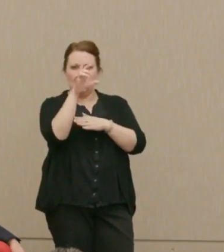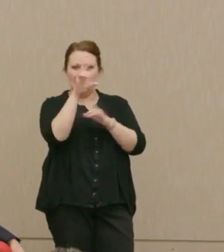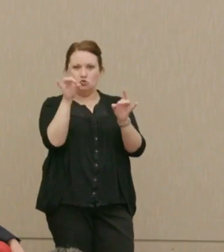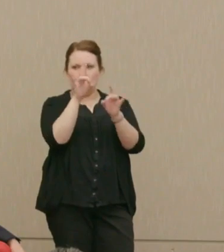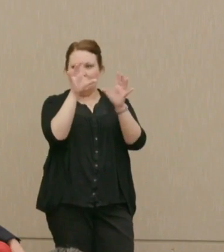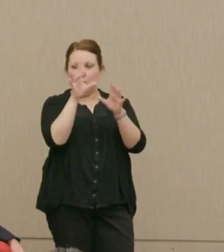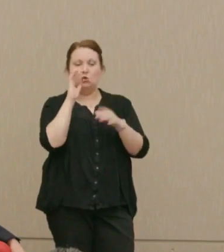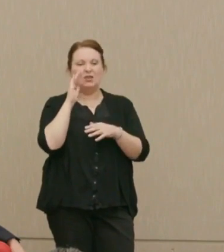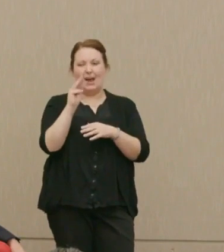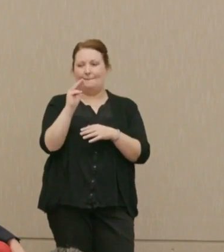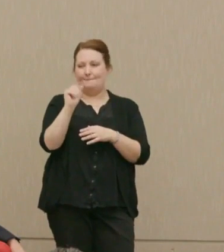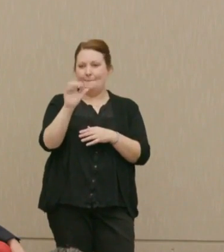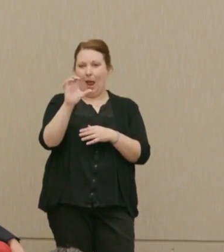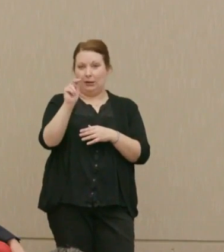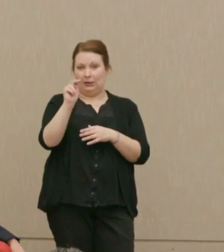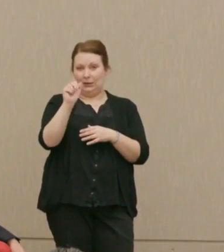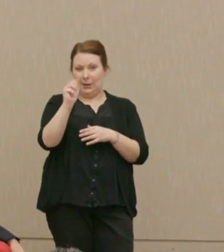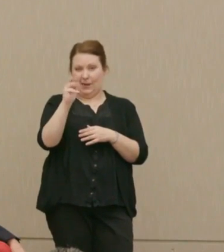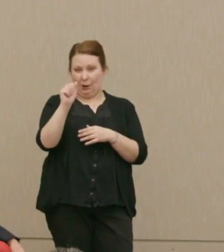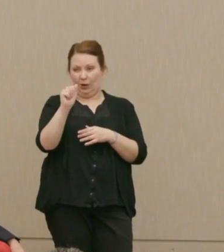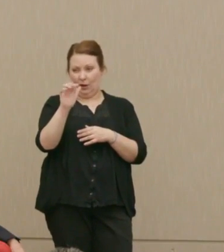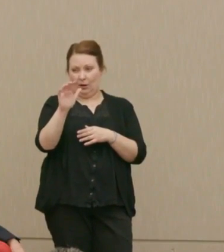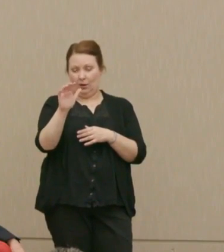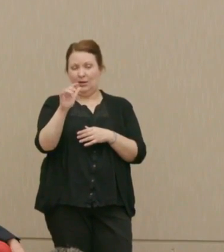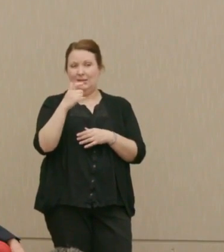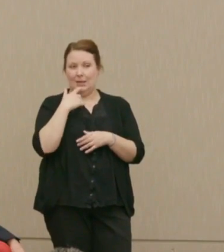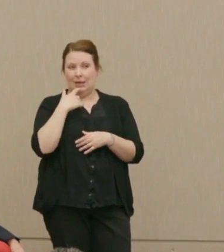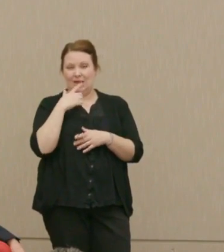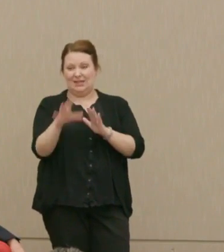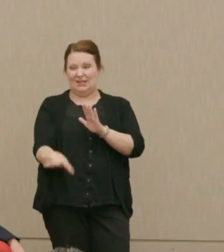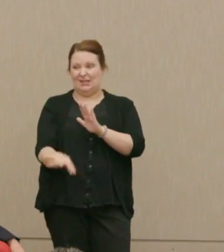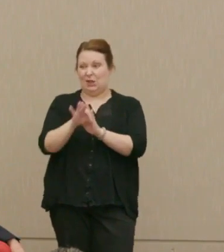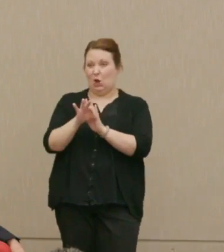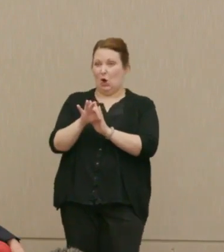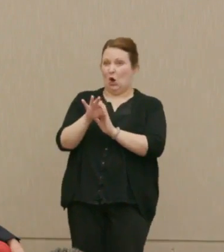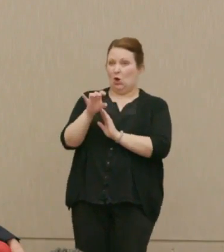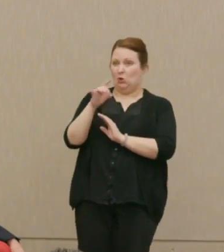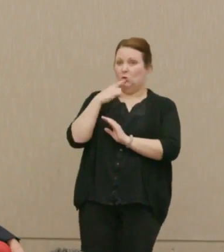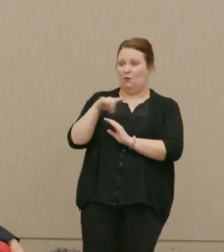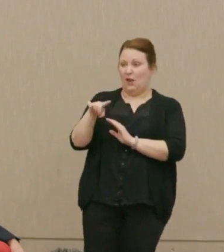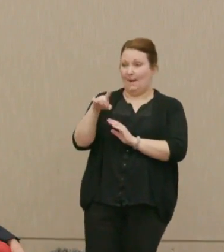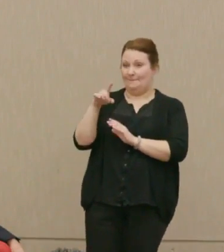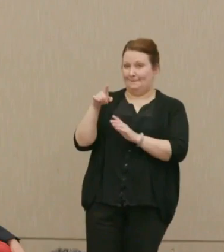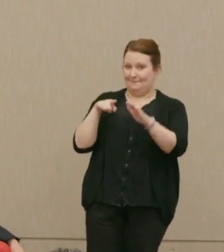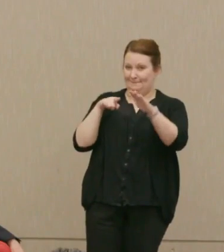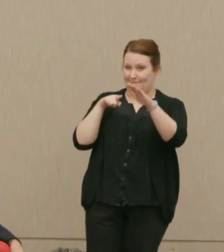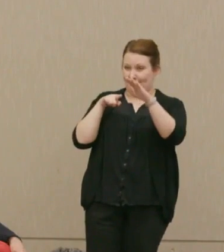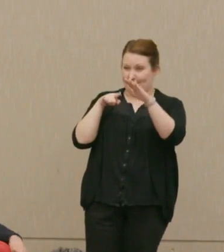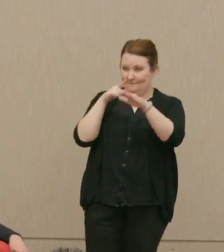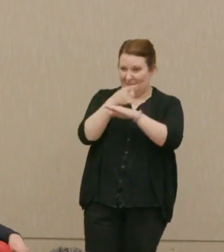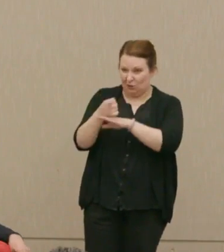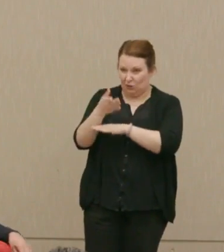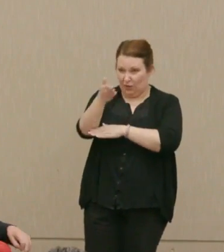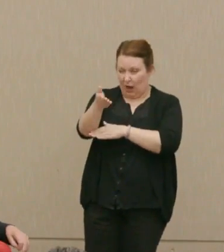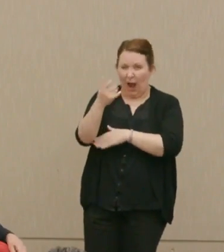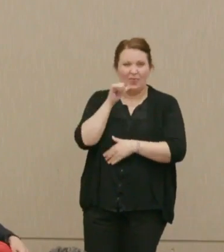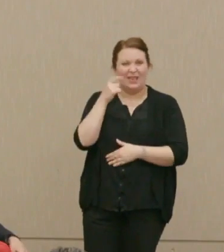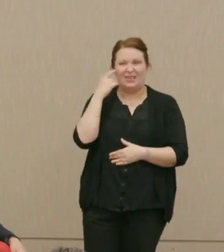said of the discovery of Soviet missiles there, "I don't think there is a military problem.